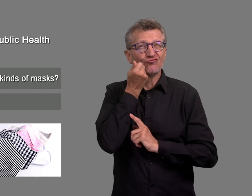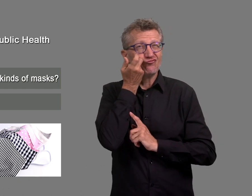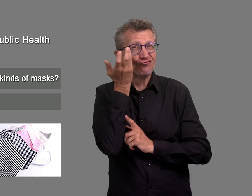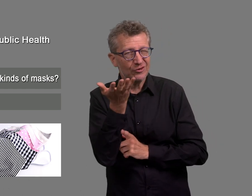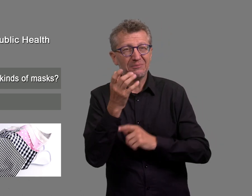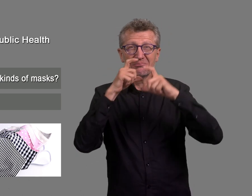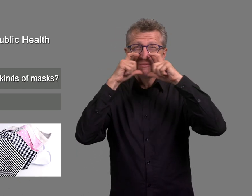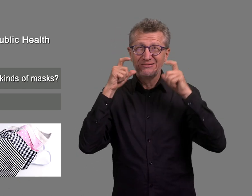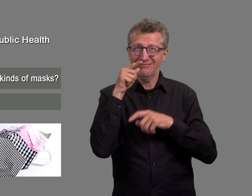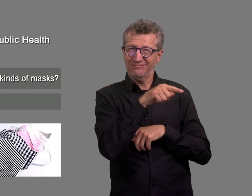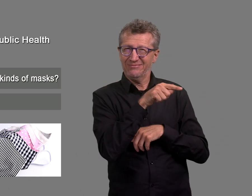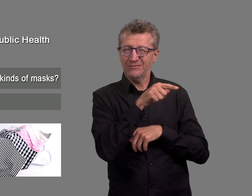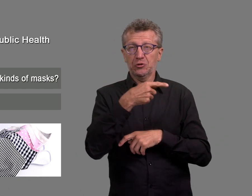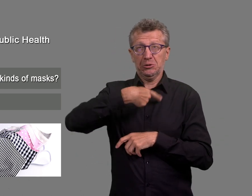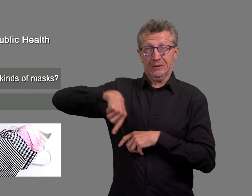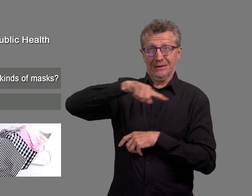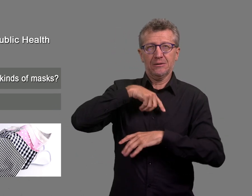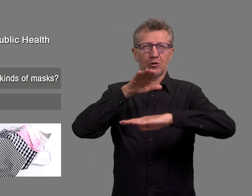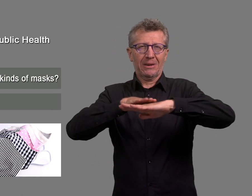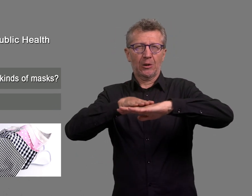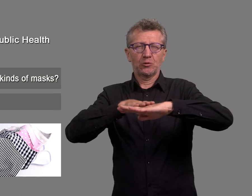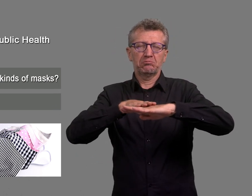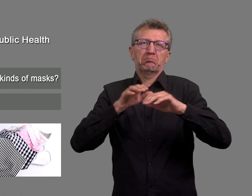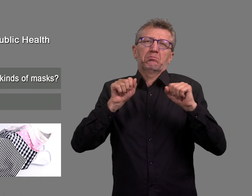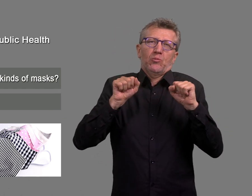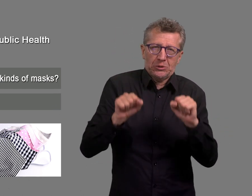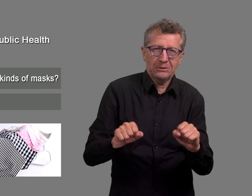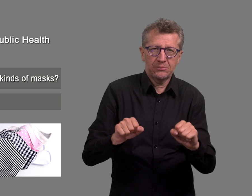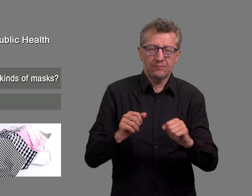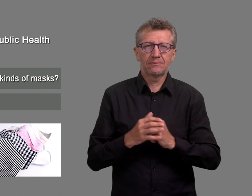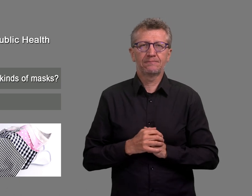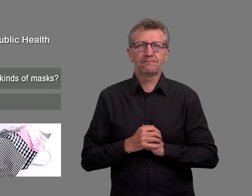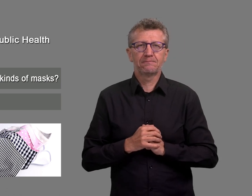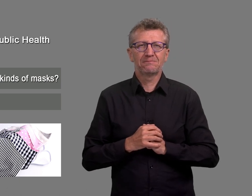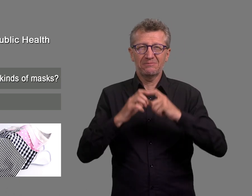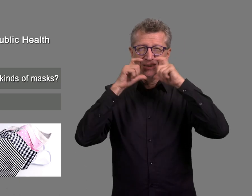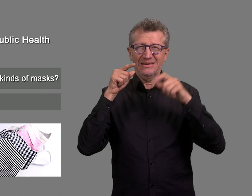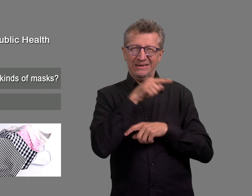We recommend community masks that meet these standards for everyday use.